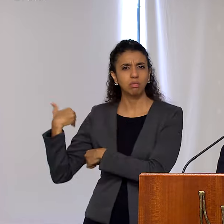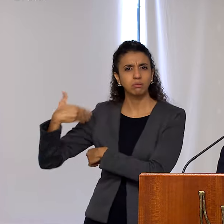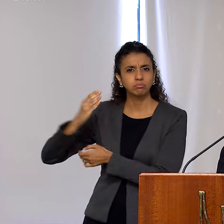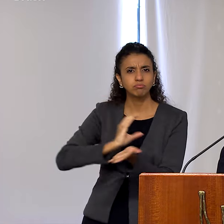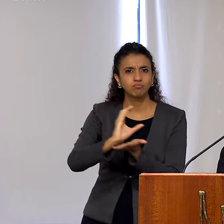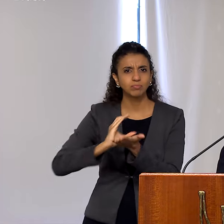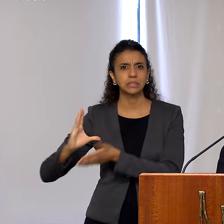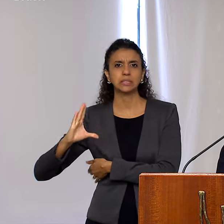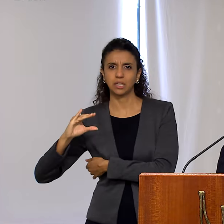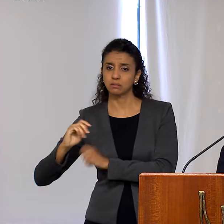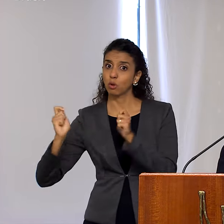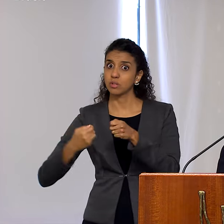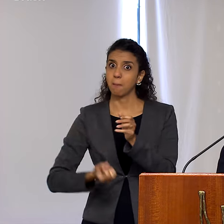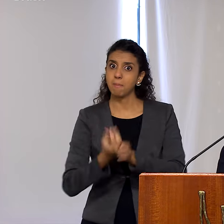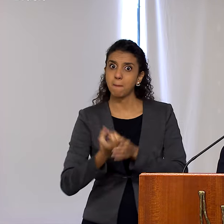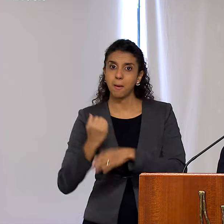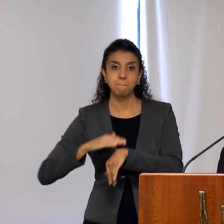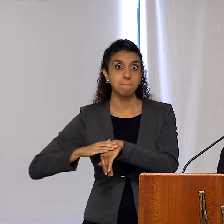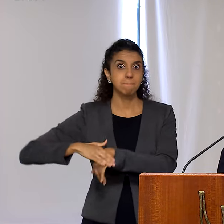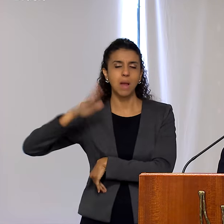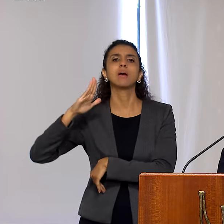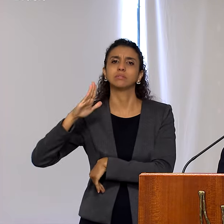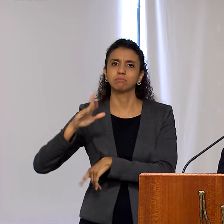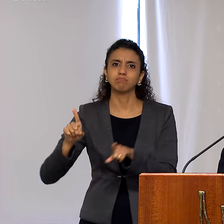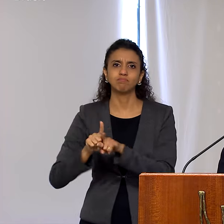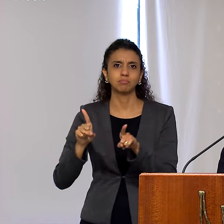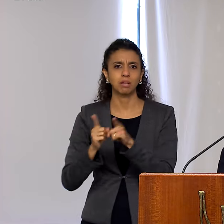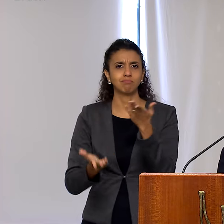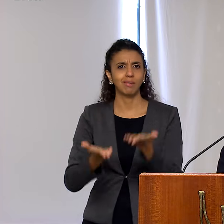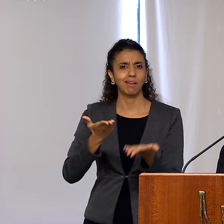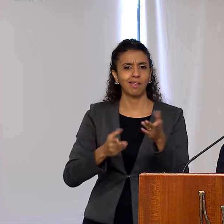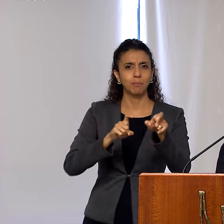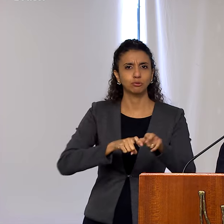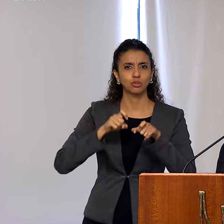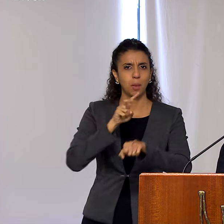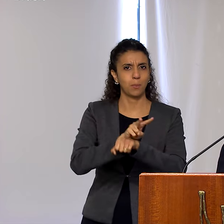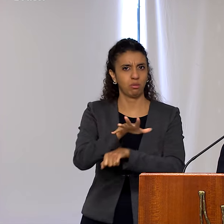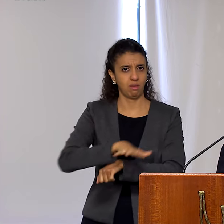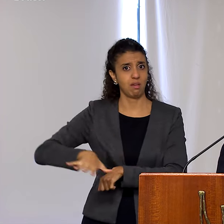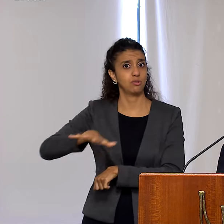to produce more with relatively less land and with better use of the soil. Who imports